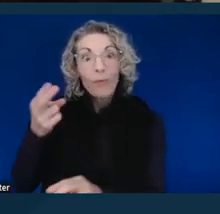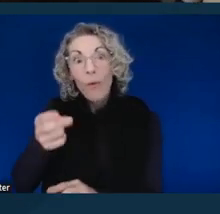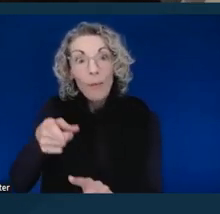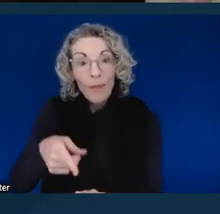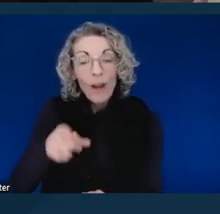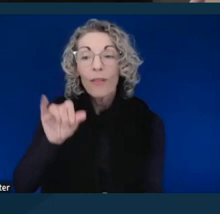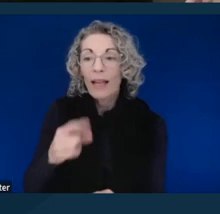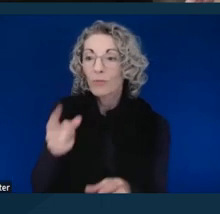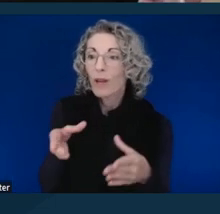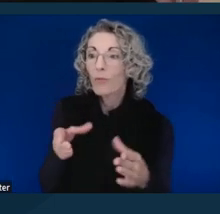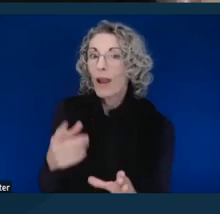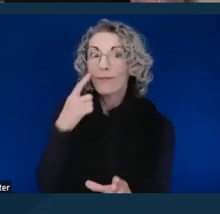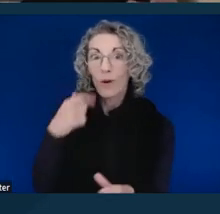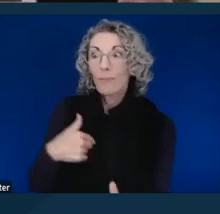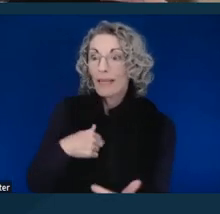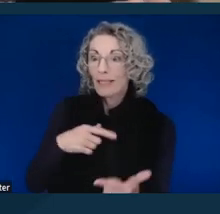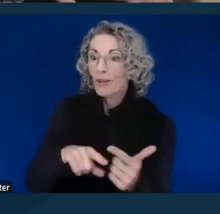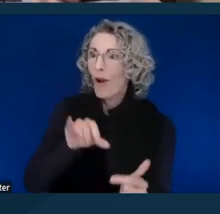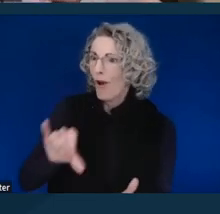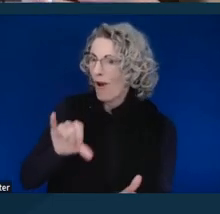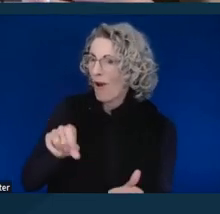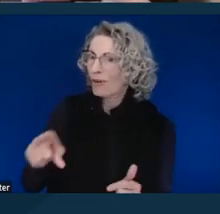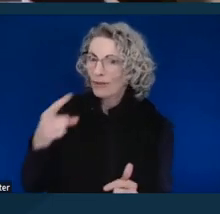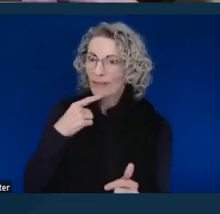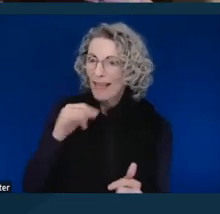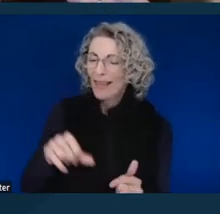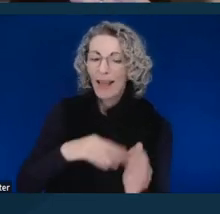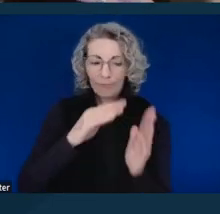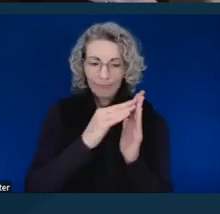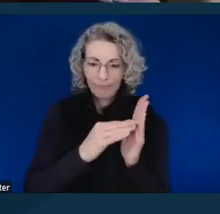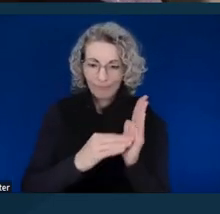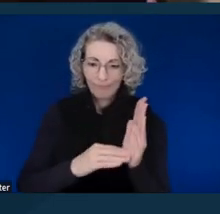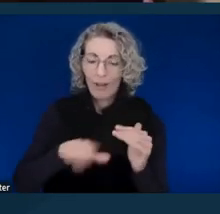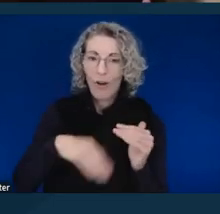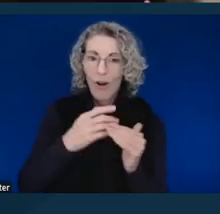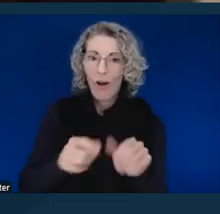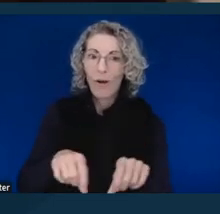to document all of the violations that the court was engaging